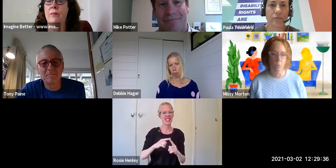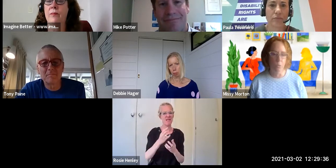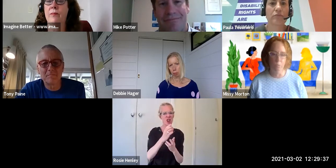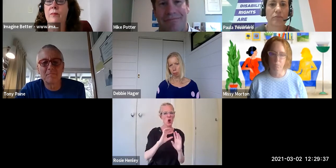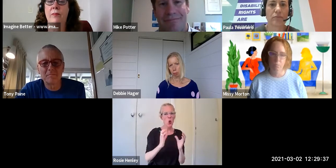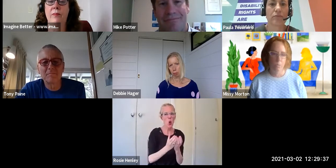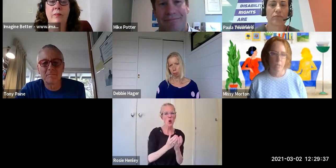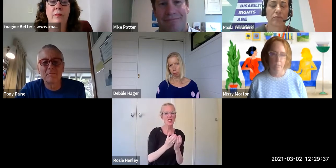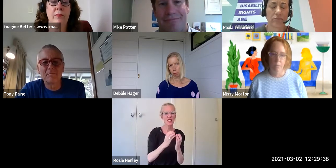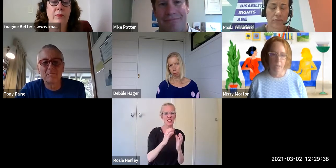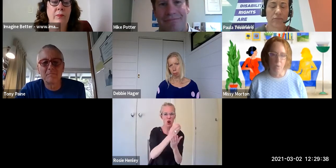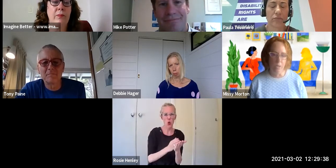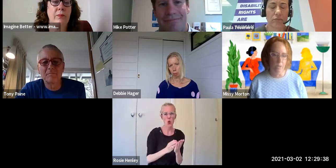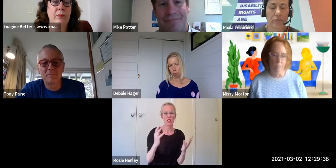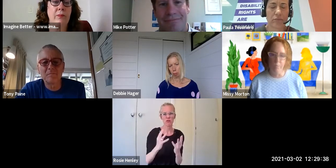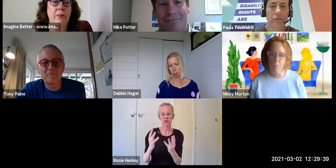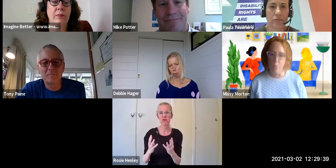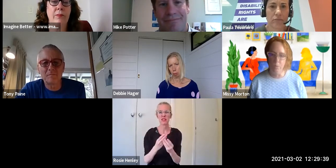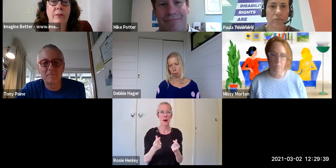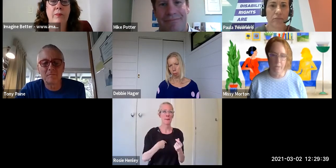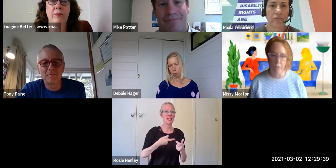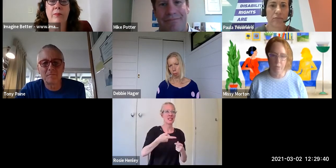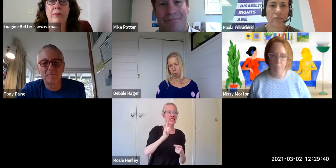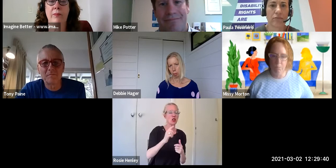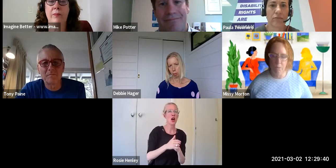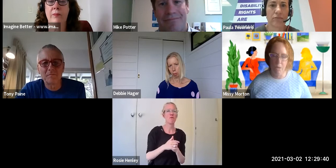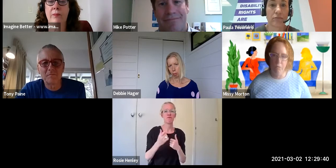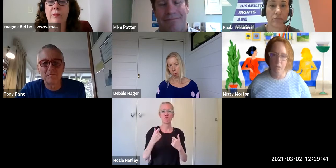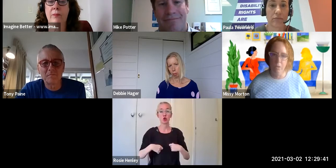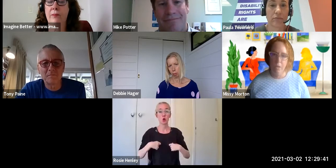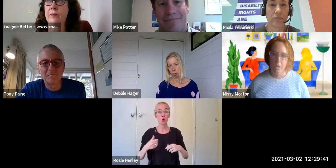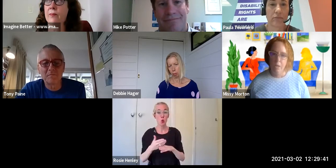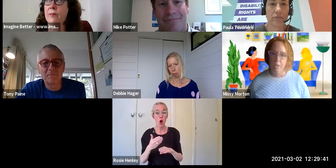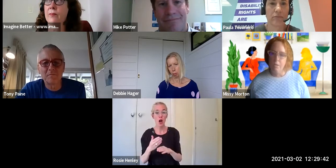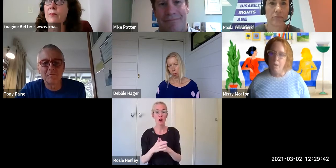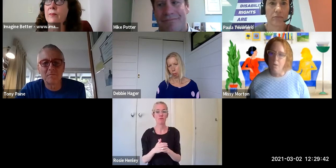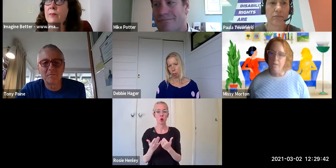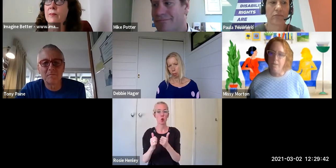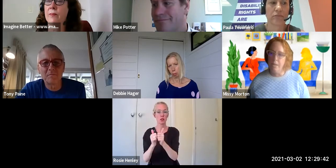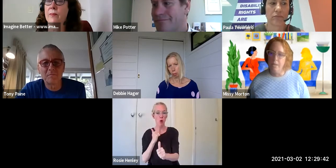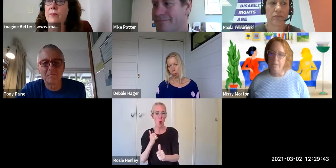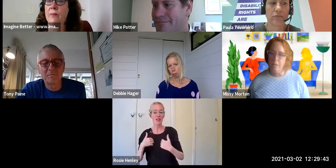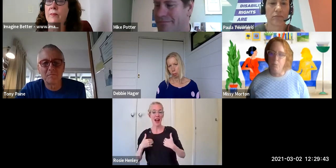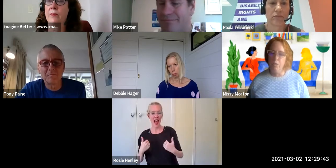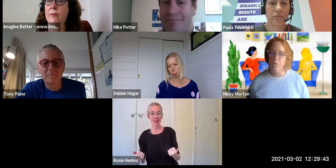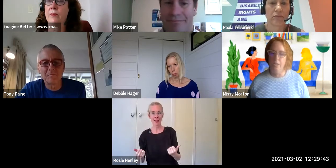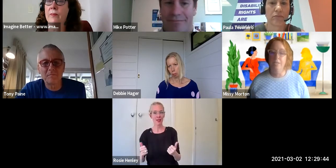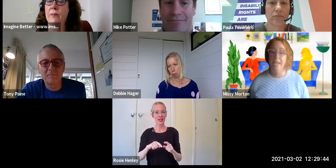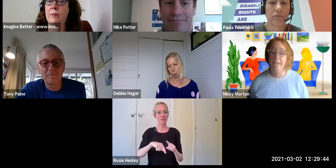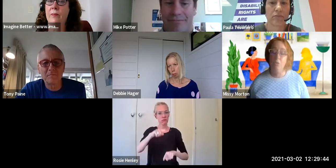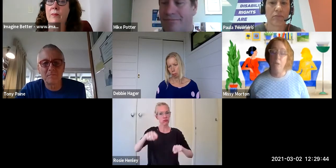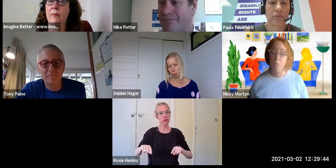or work in the sport and health kind of field, so I see that as a privilege and an incredible